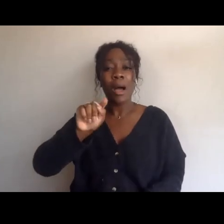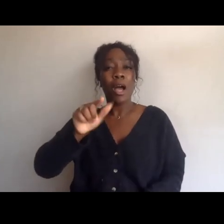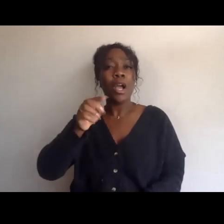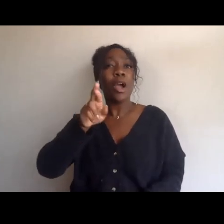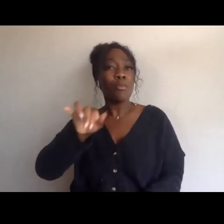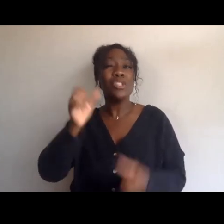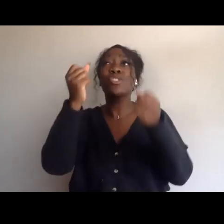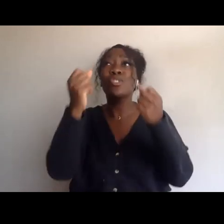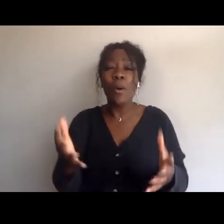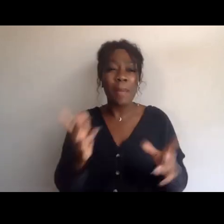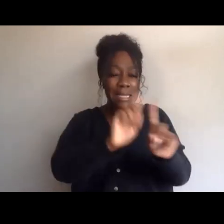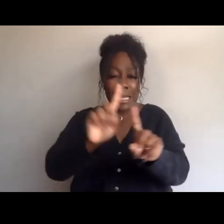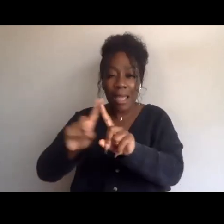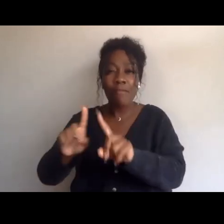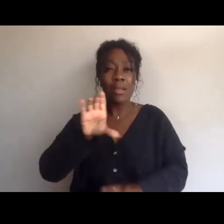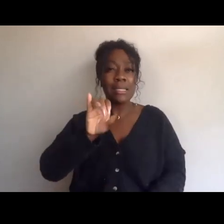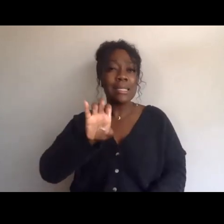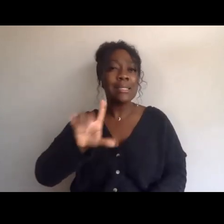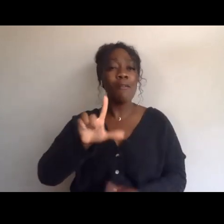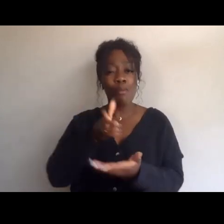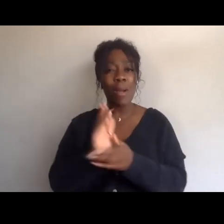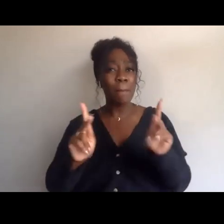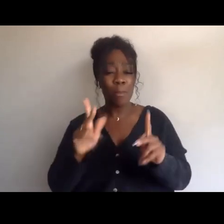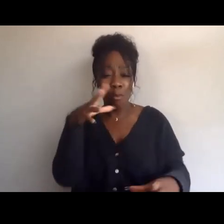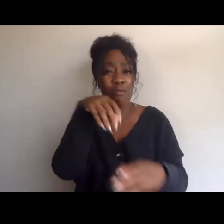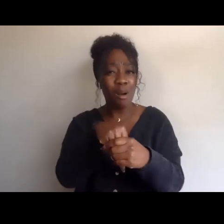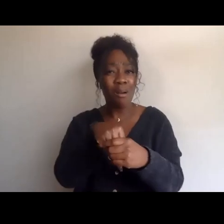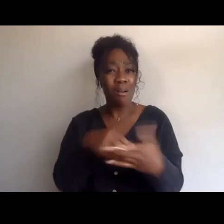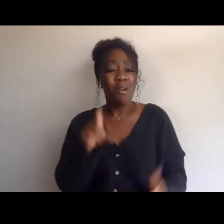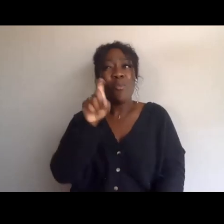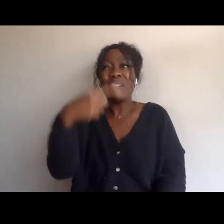against this notion of individual messianic leadership,